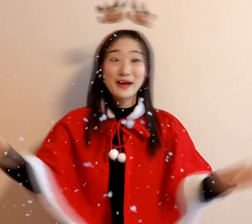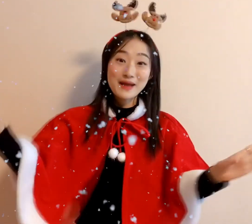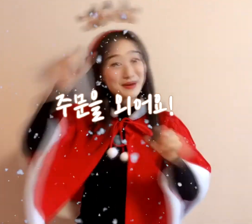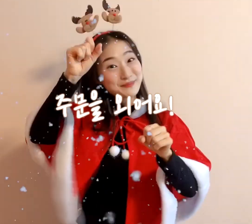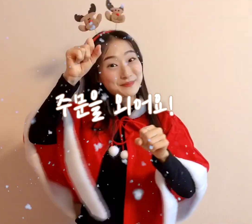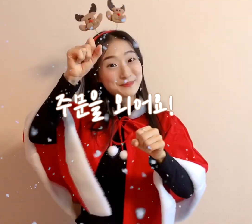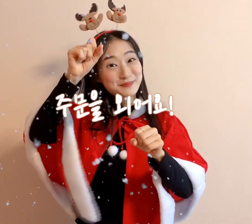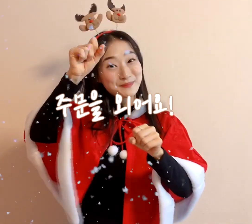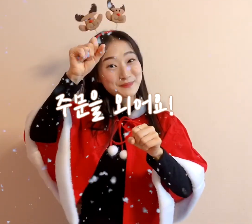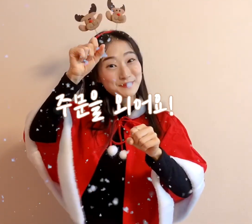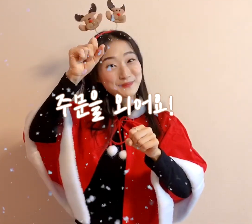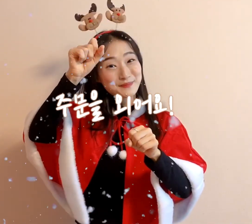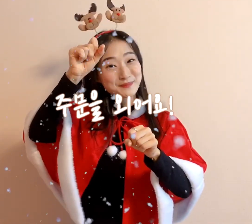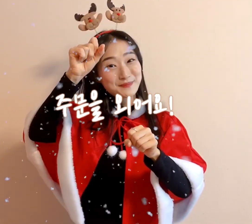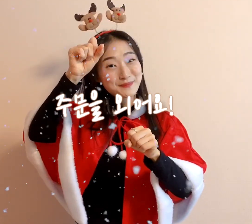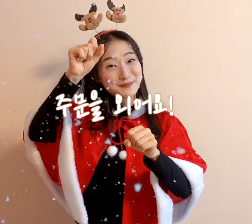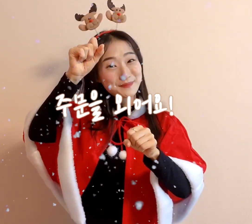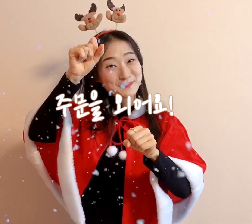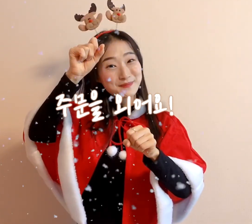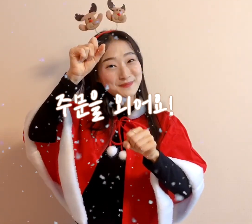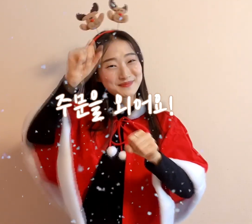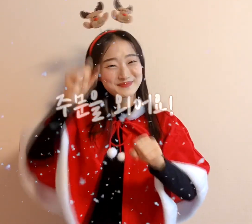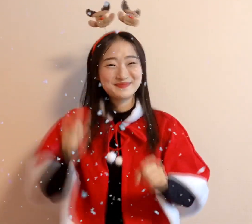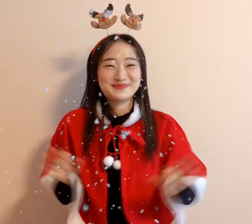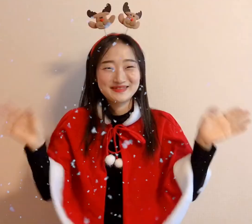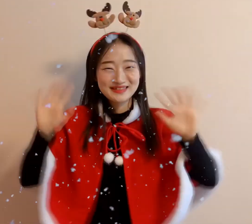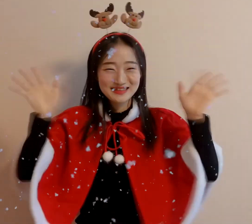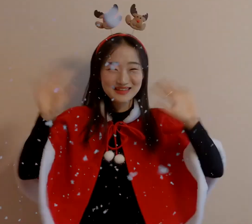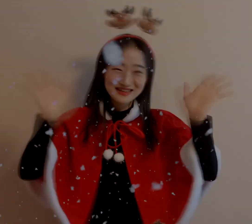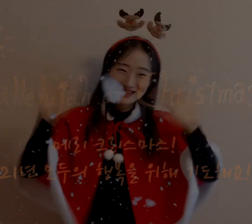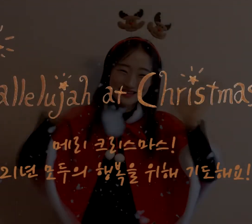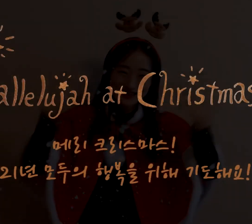Hallelujah at Christmas! Merry Christmas and happy new year! We wish you and your family peace, health, and happiness!